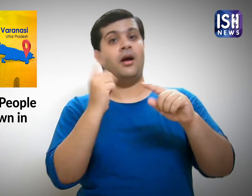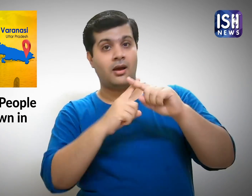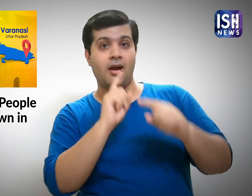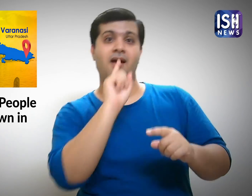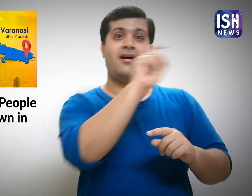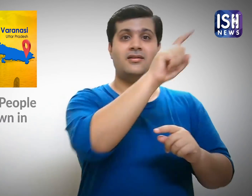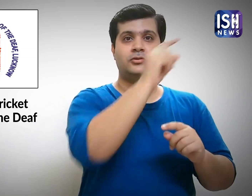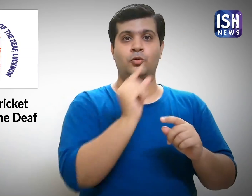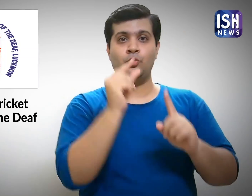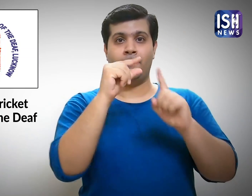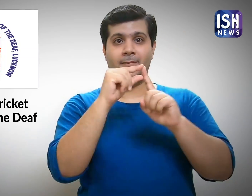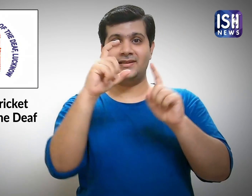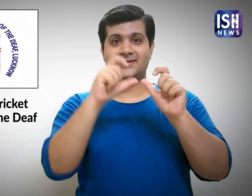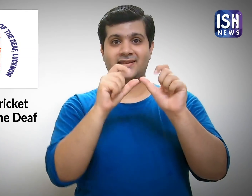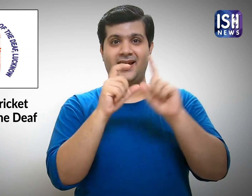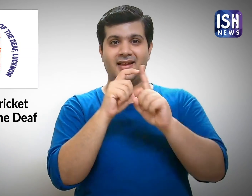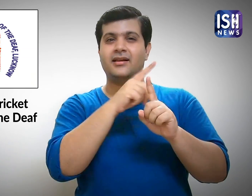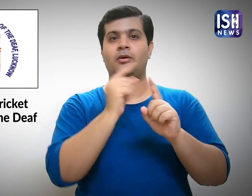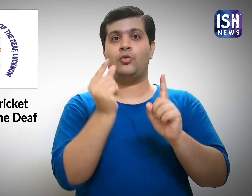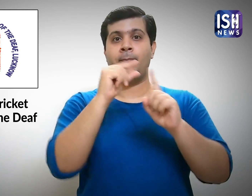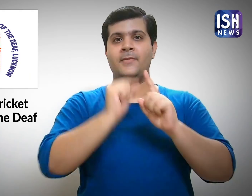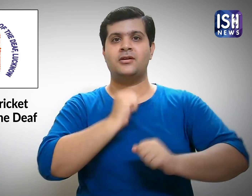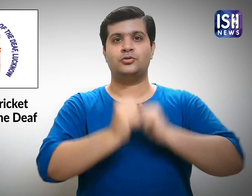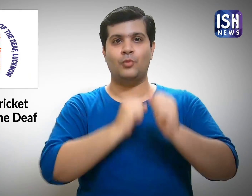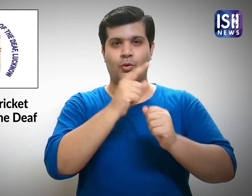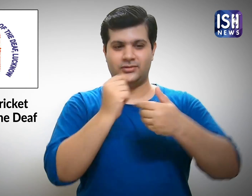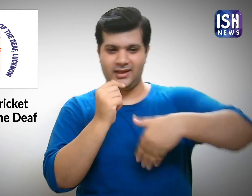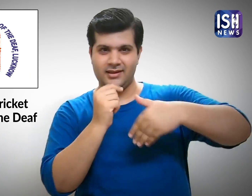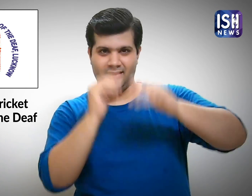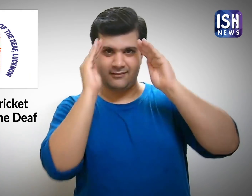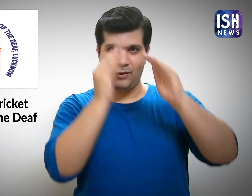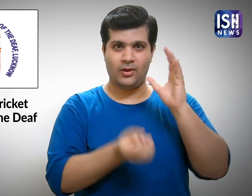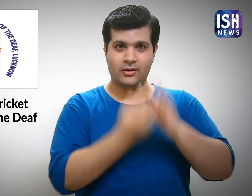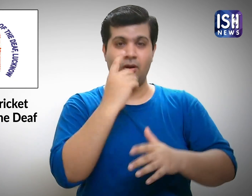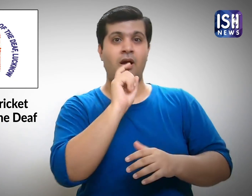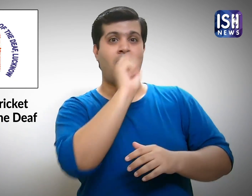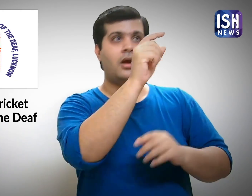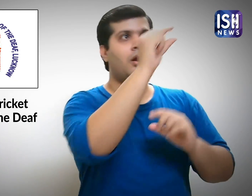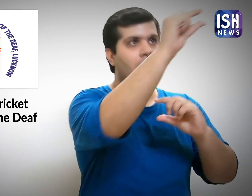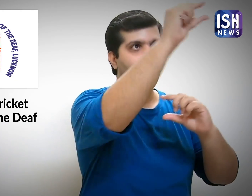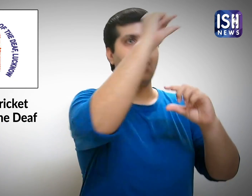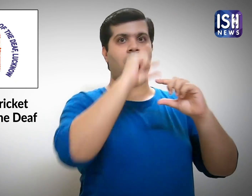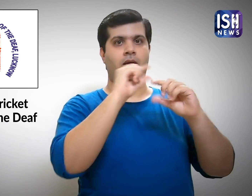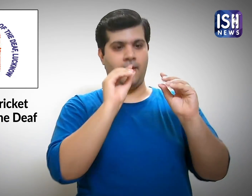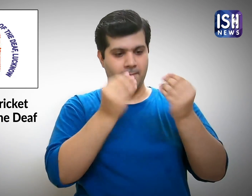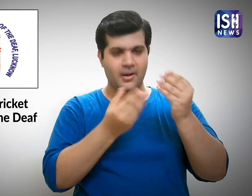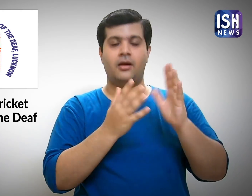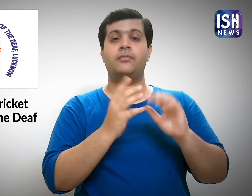They even contacted the UPCADL - a cricket association - and asked for funds.